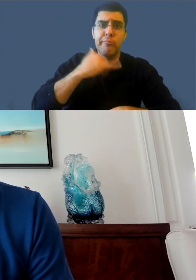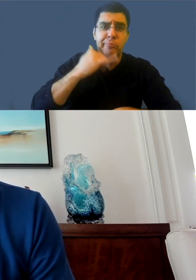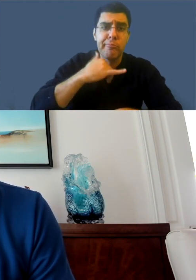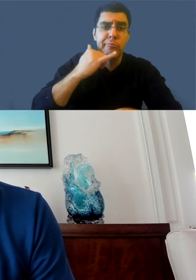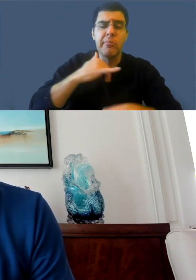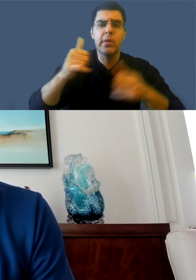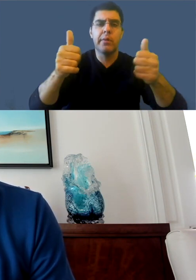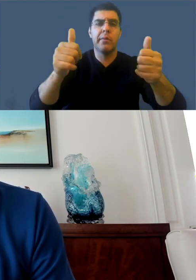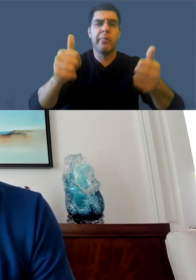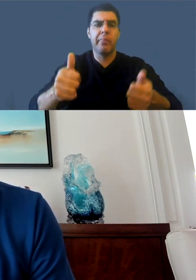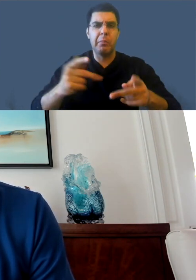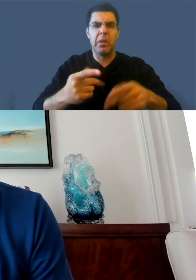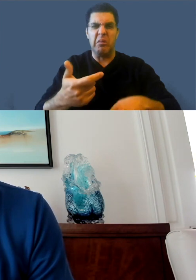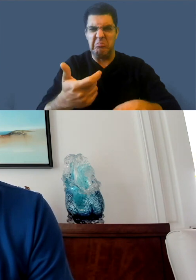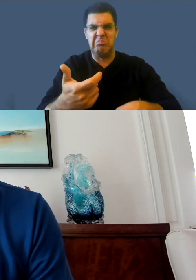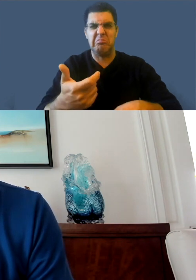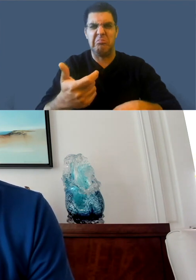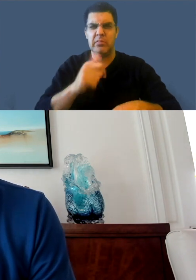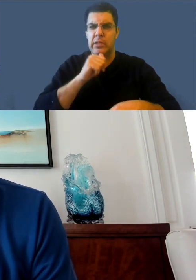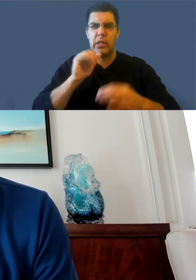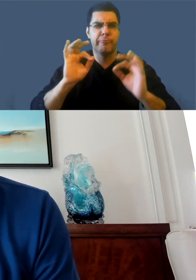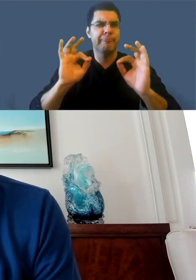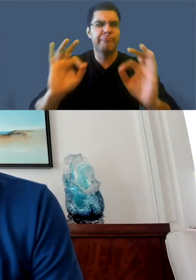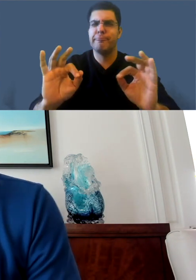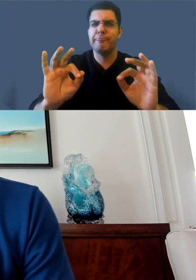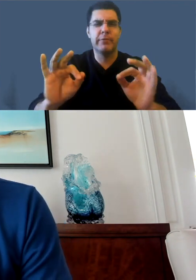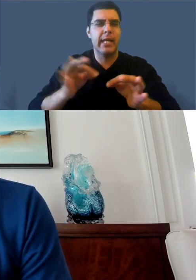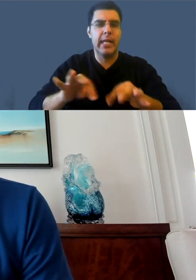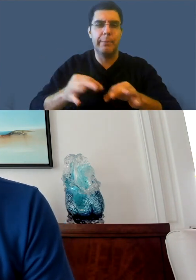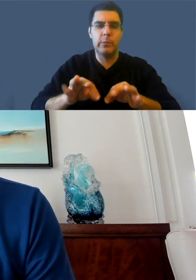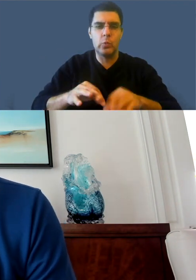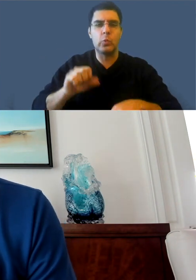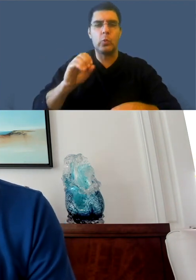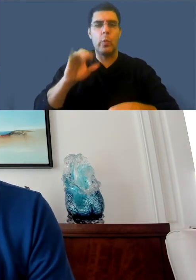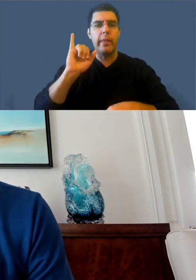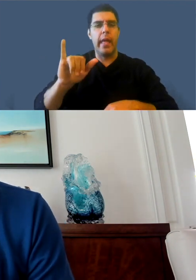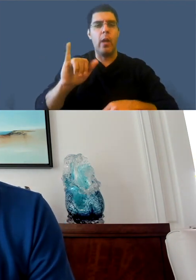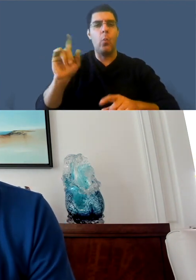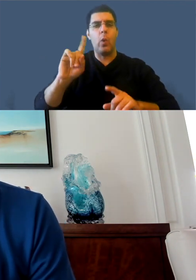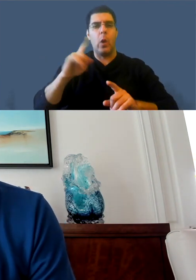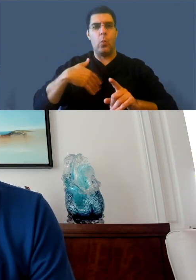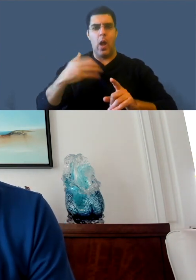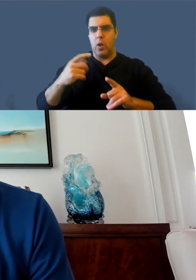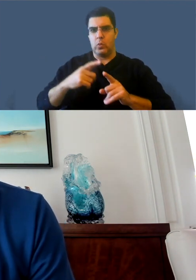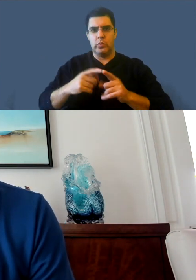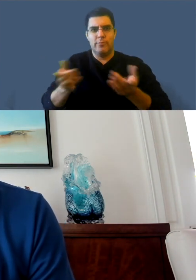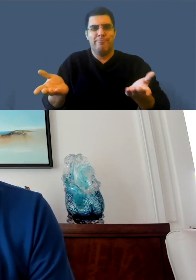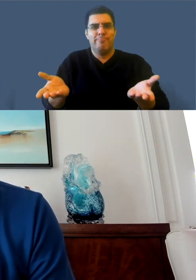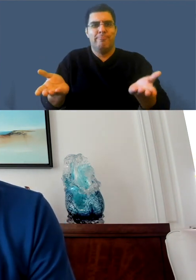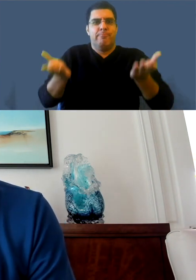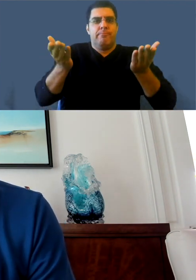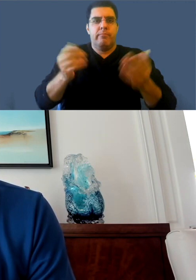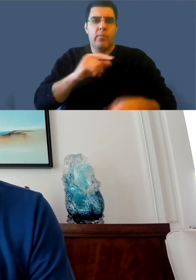community contributed captions without the creator's involvement is just something that I don't think we will wanna do and I don't think creators will want